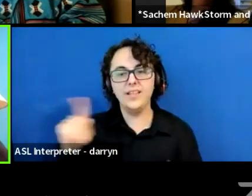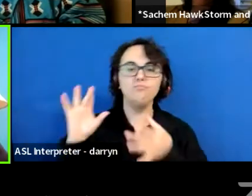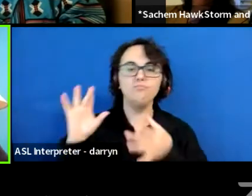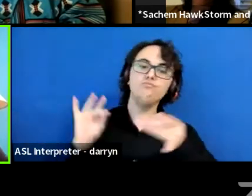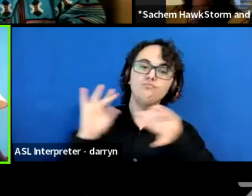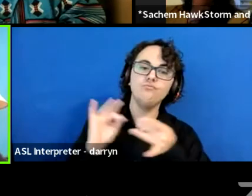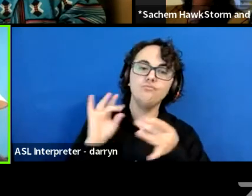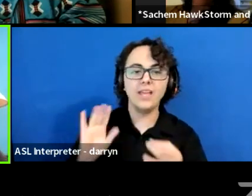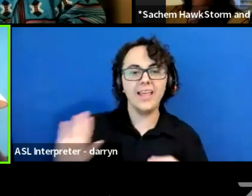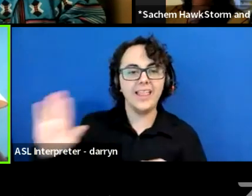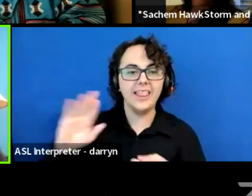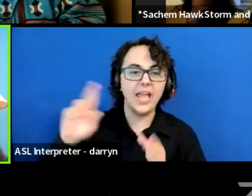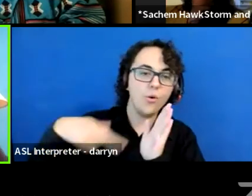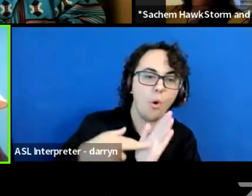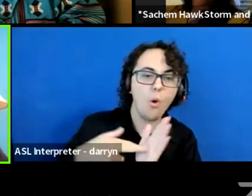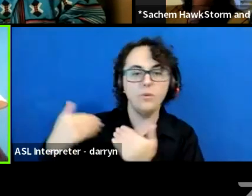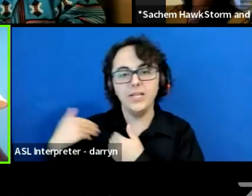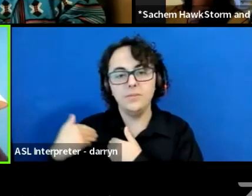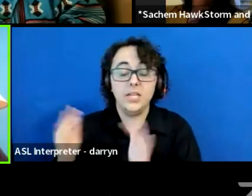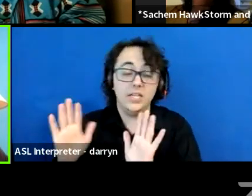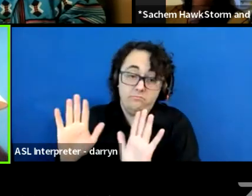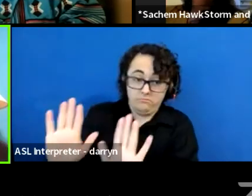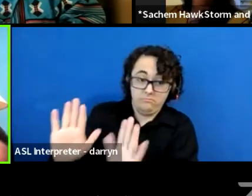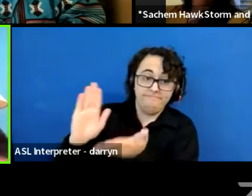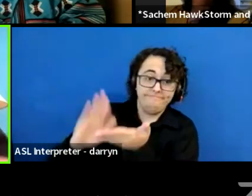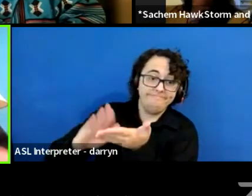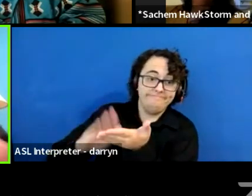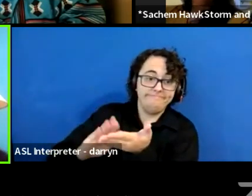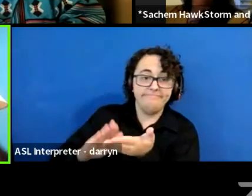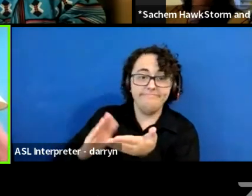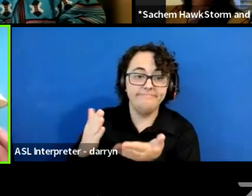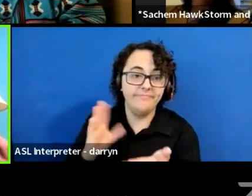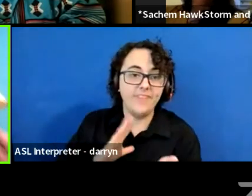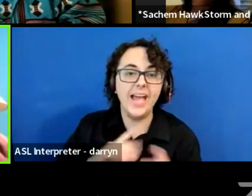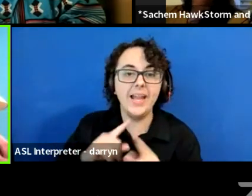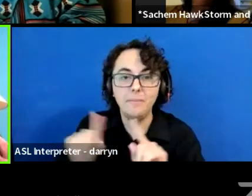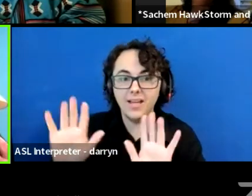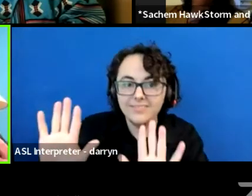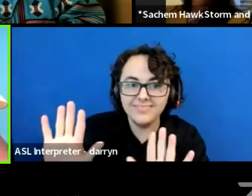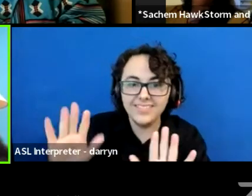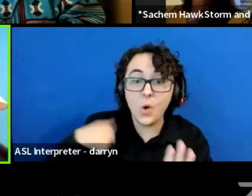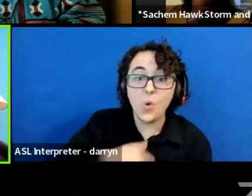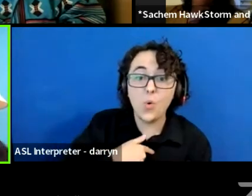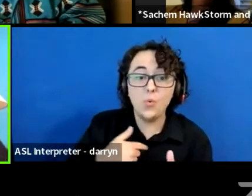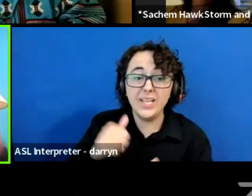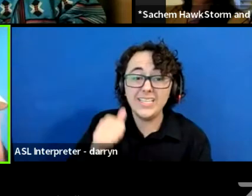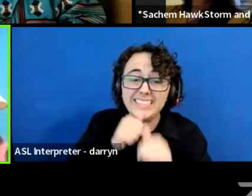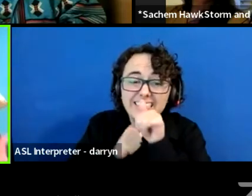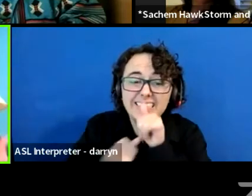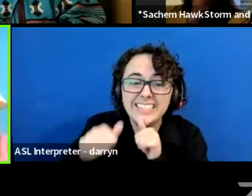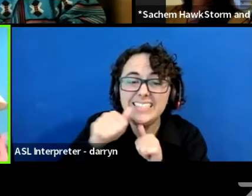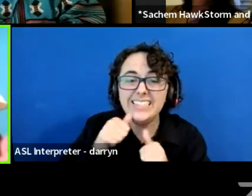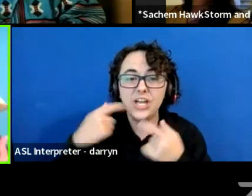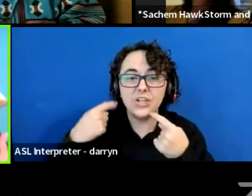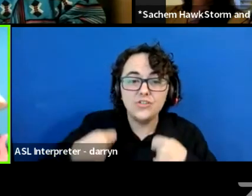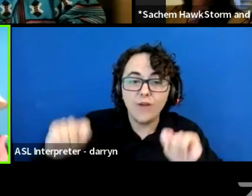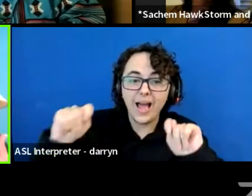as like helping and that's great. That's all great but listen, we're trying to survive. And we've been trying to supply for like 500 years